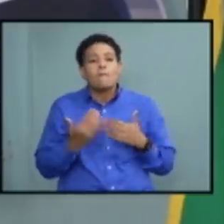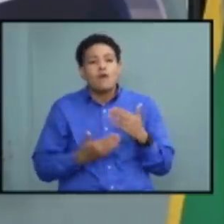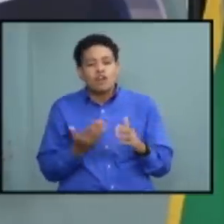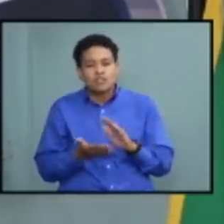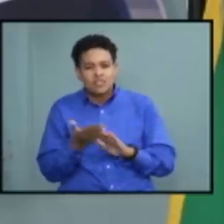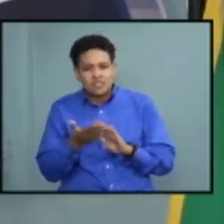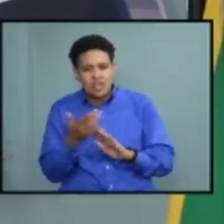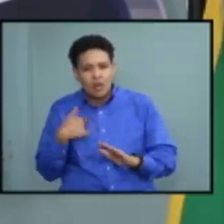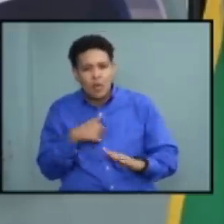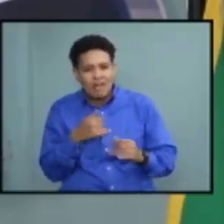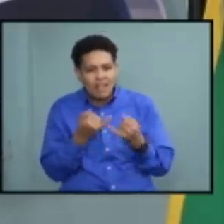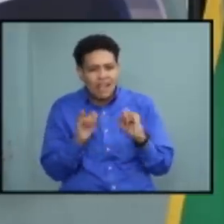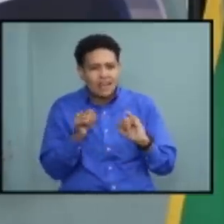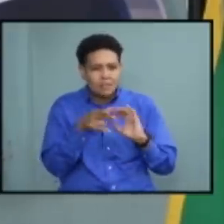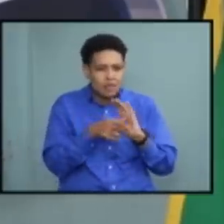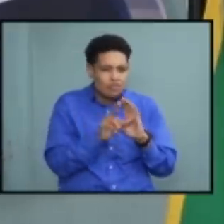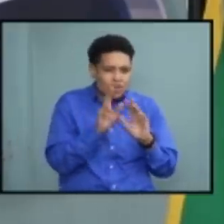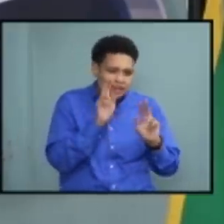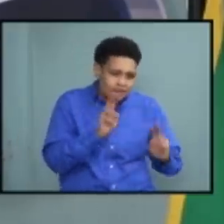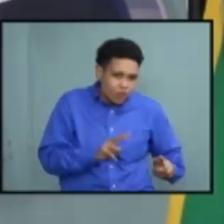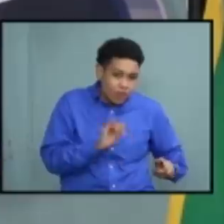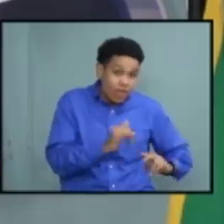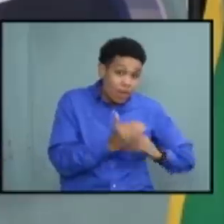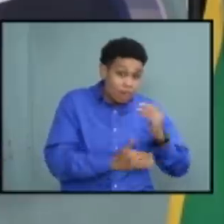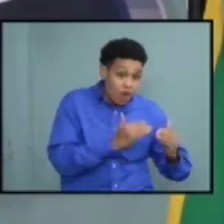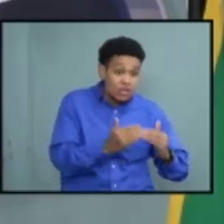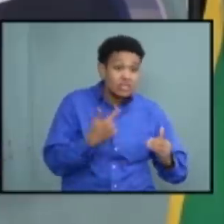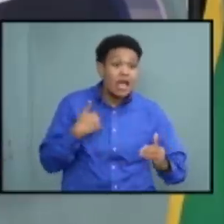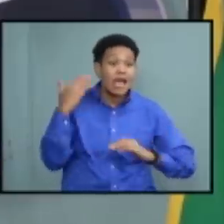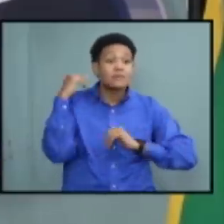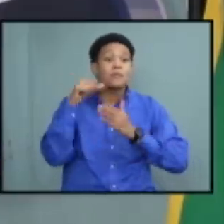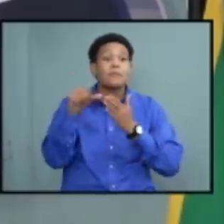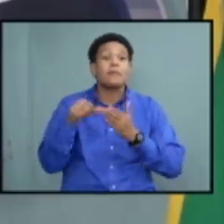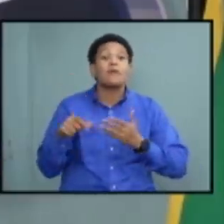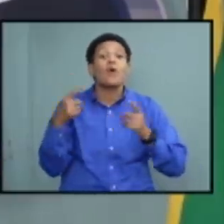independent review of that processing and I expect payment to occur in May and